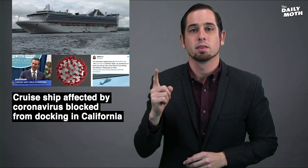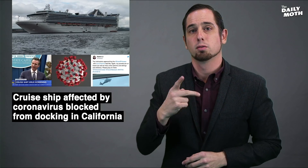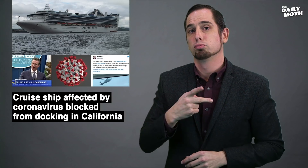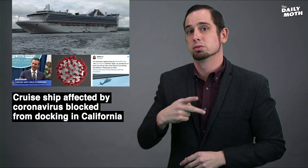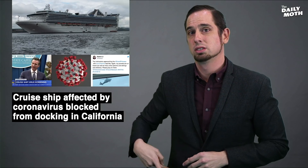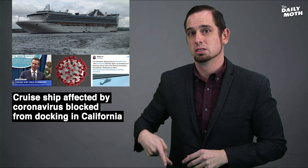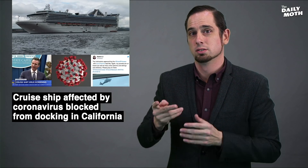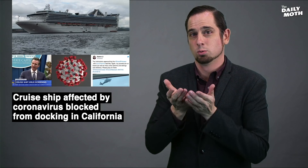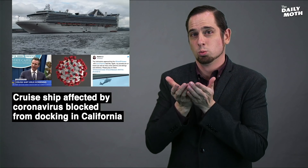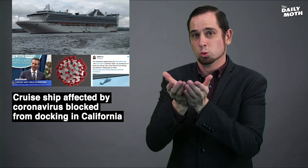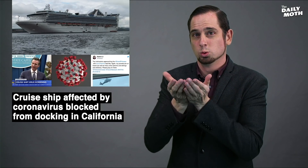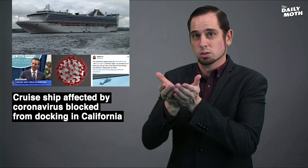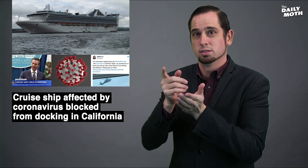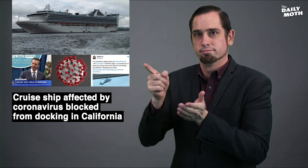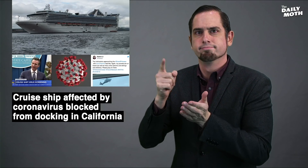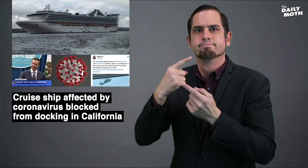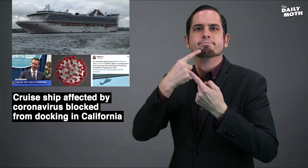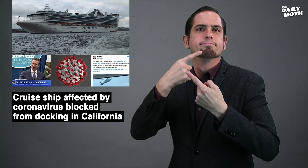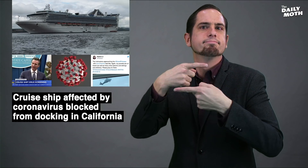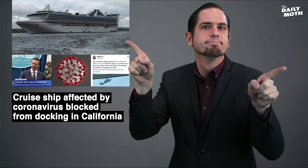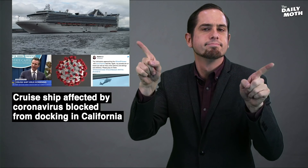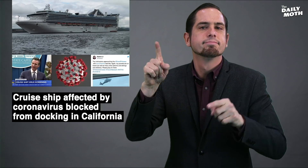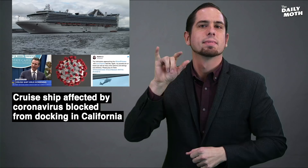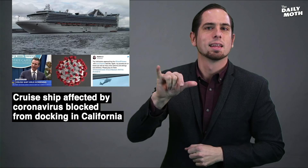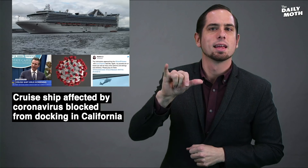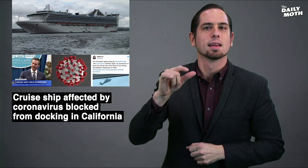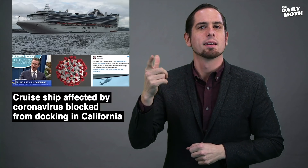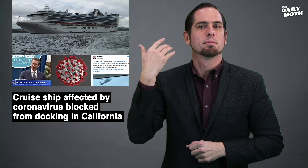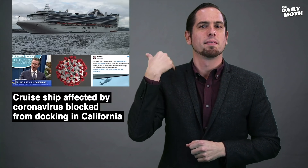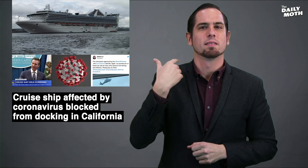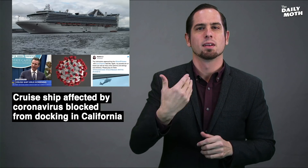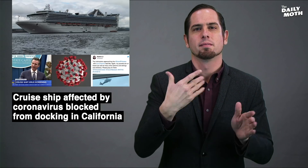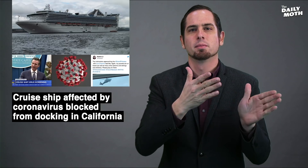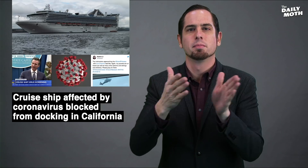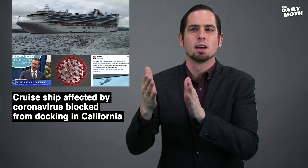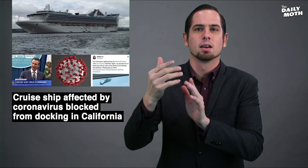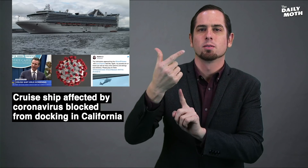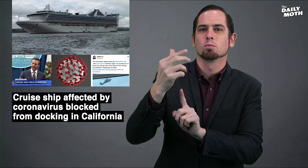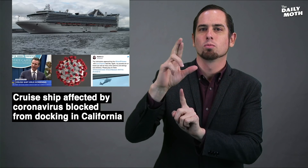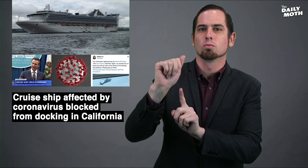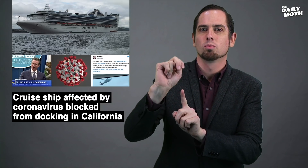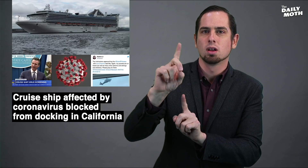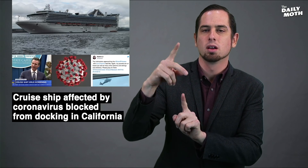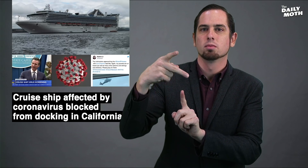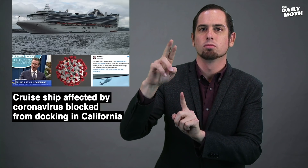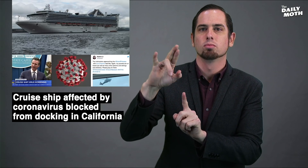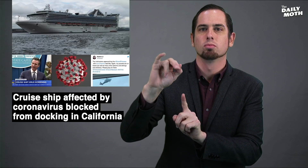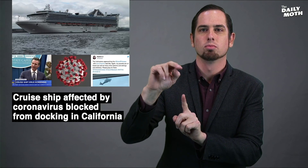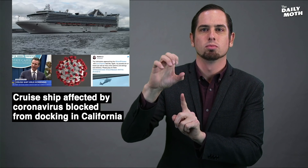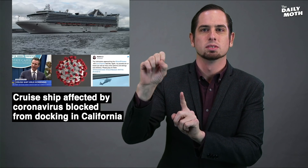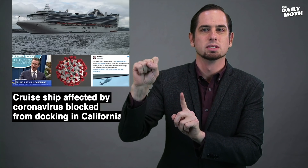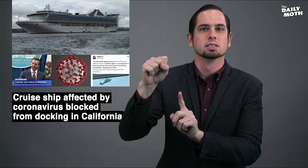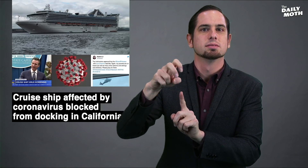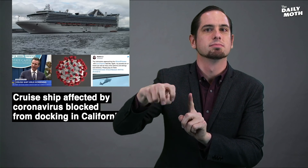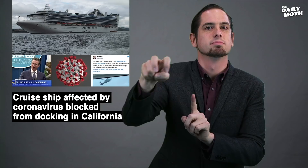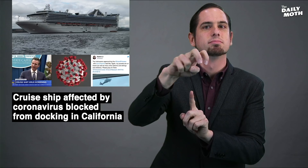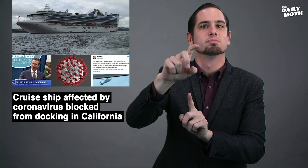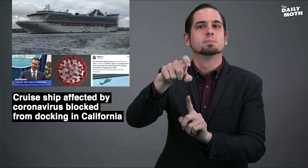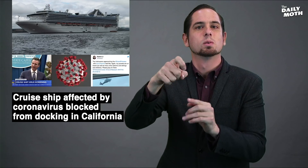Princess Cruises announced that a planned Grand Princess voyage